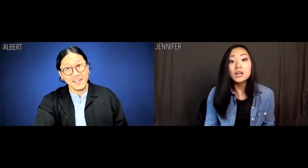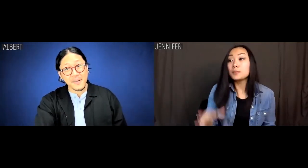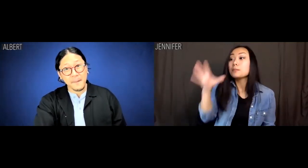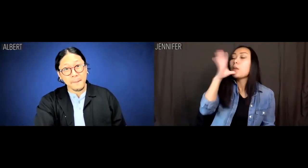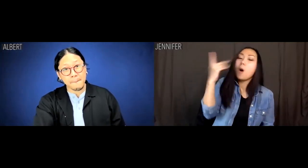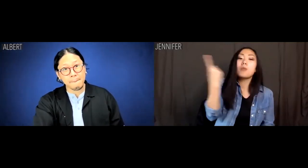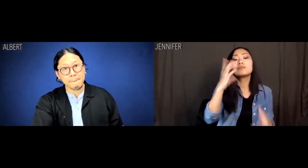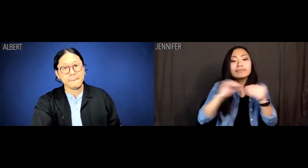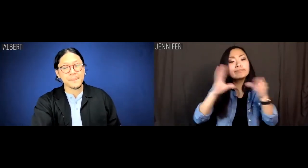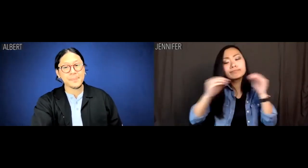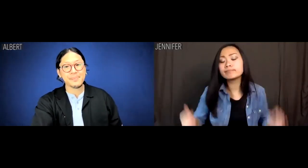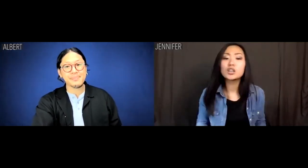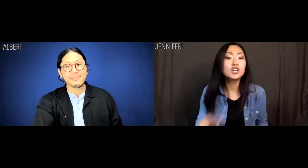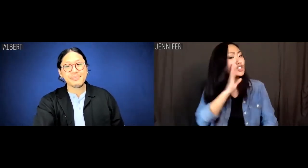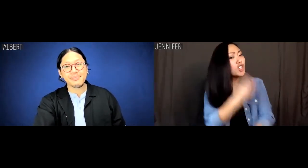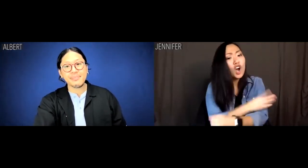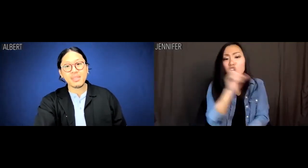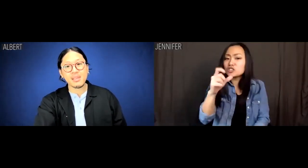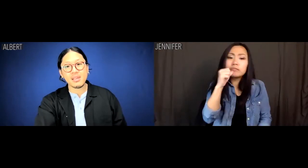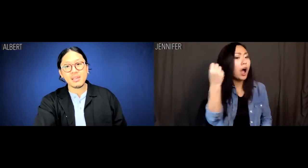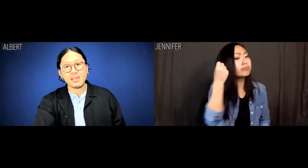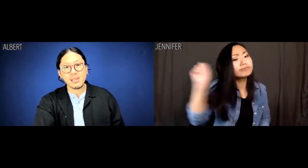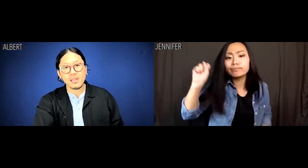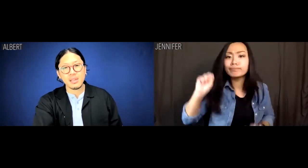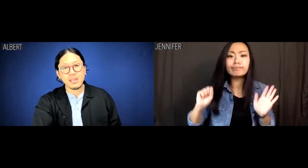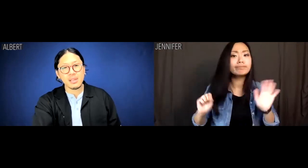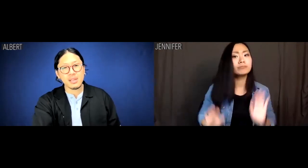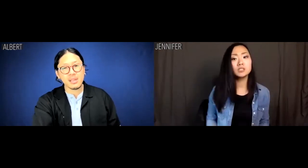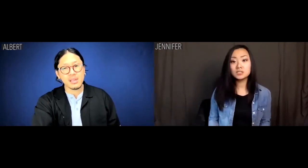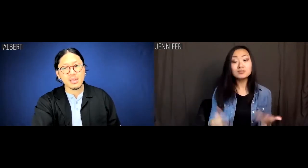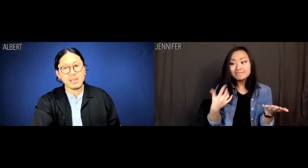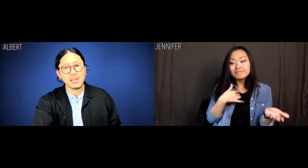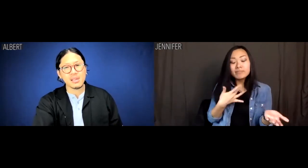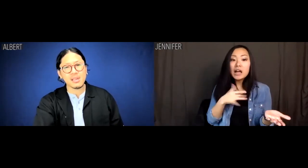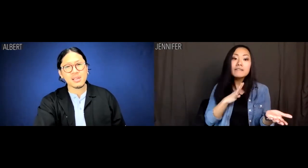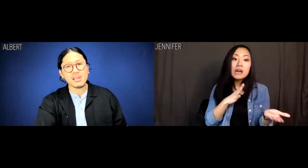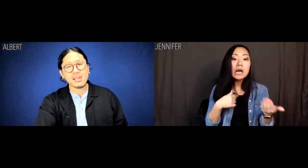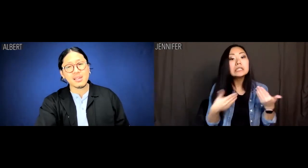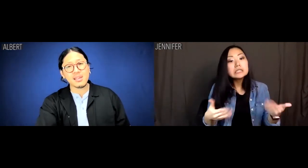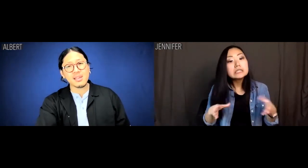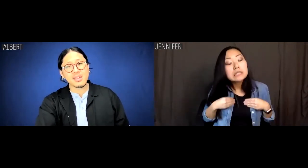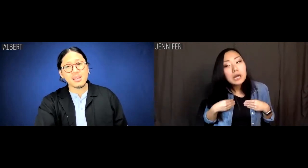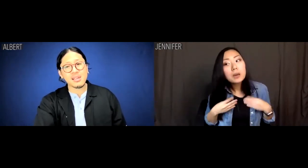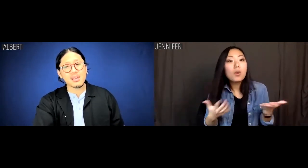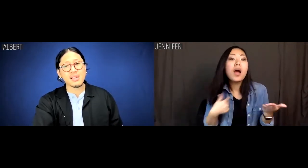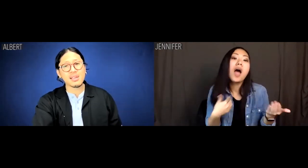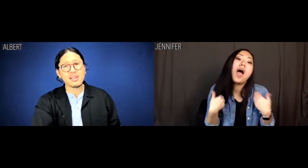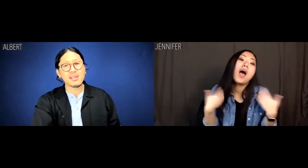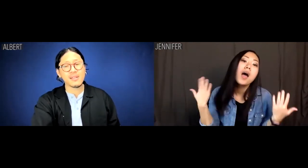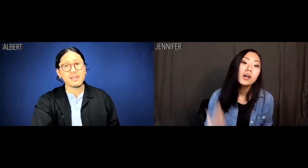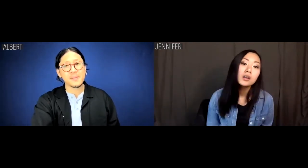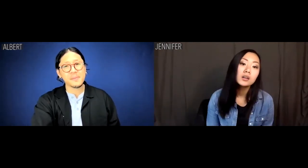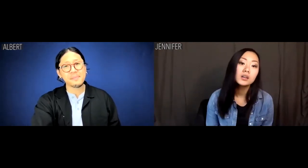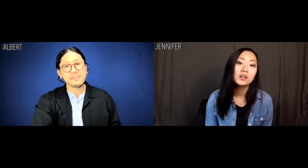Because Mom always said a daughter shouldn't make waves. So I felt like I had to make do with the man that I had.